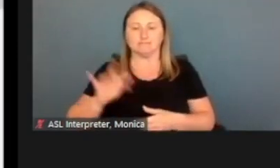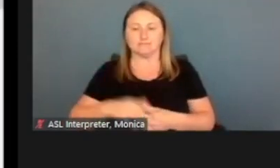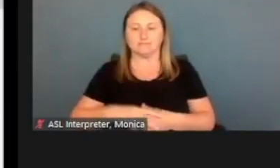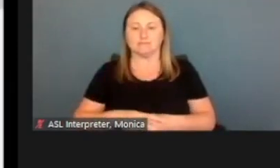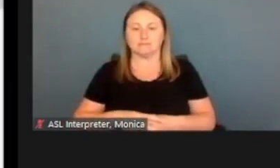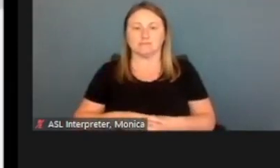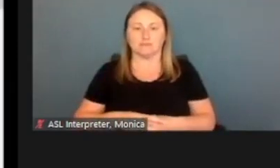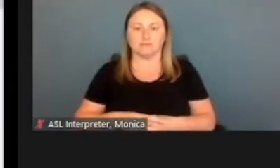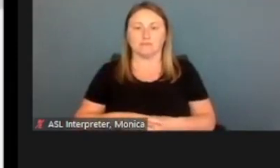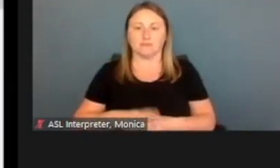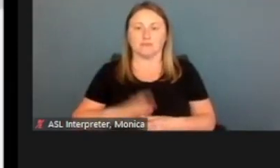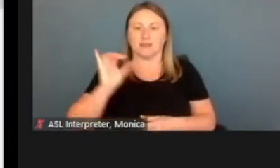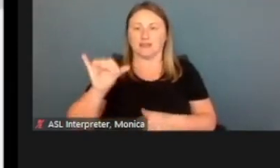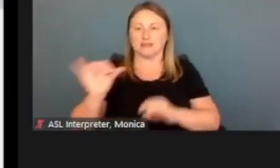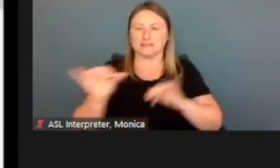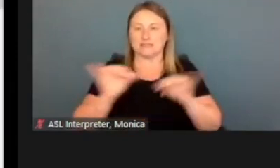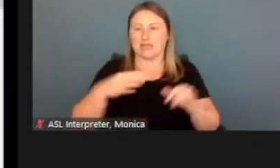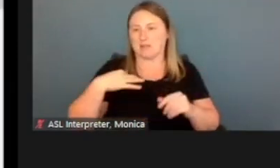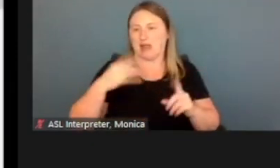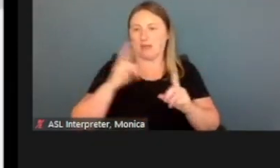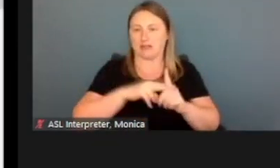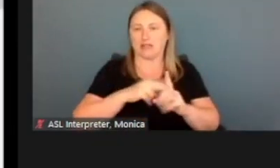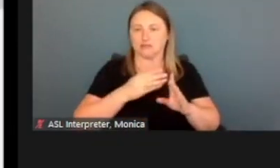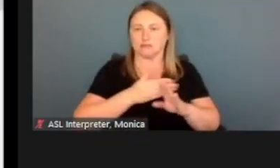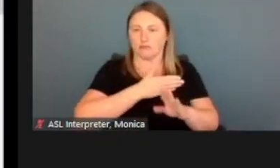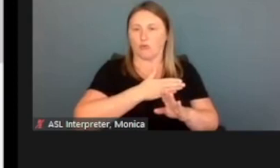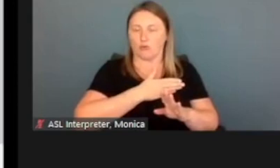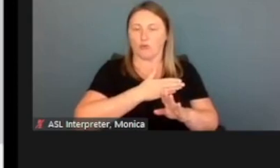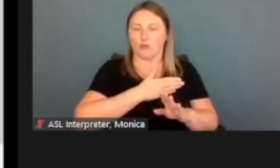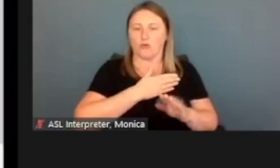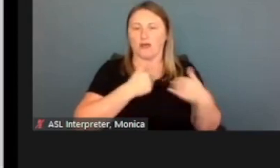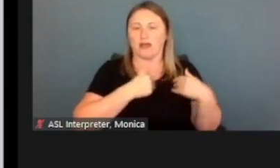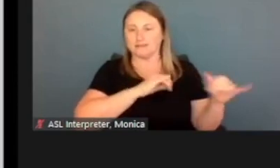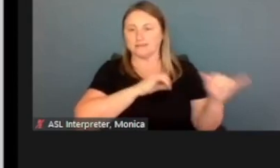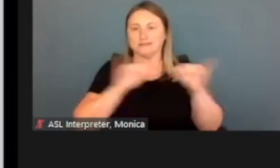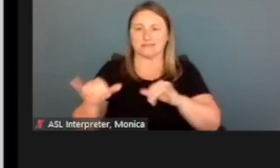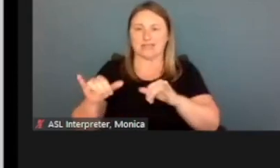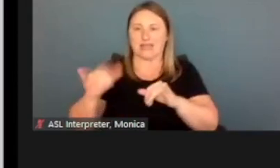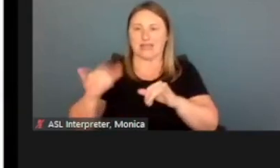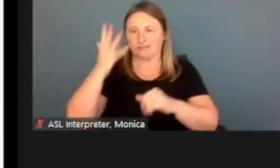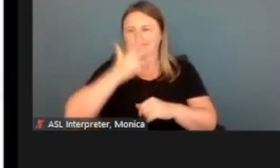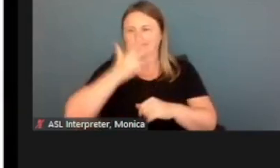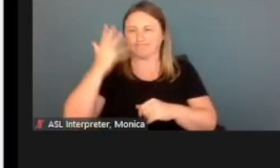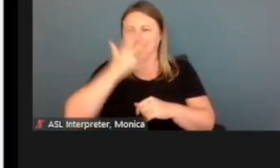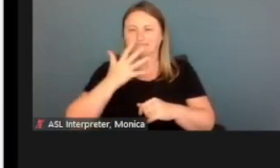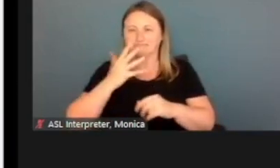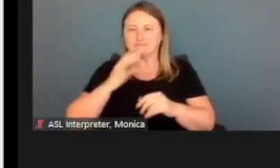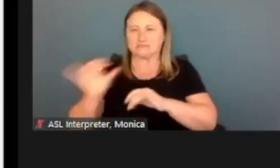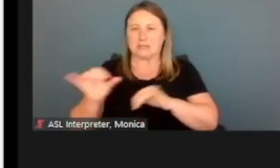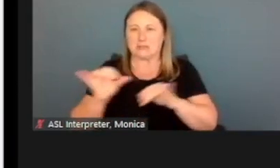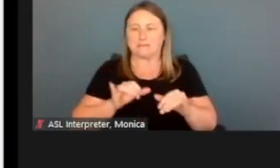that same application we went through. It has the same look and feel. They'll hit, Next, and it gives them